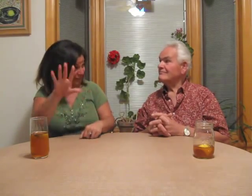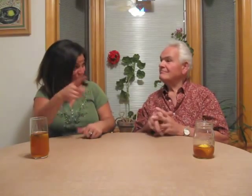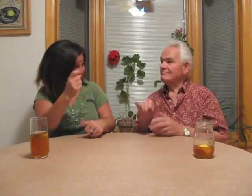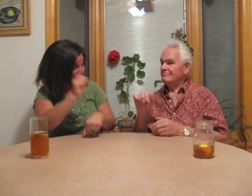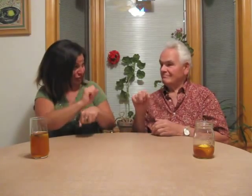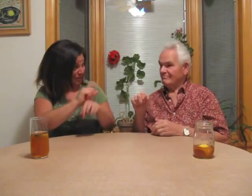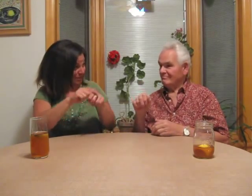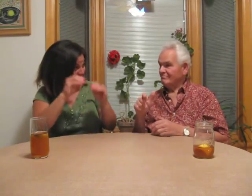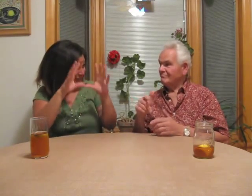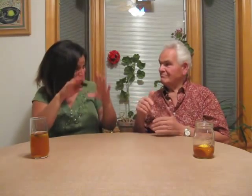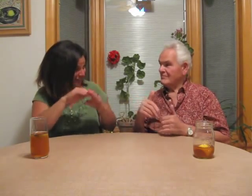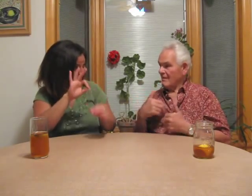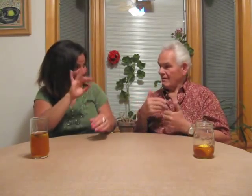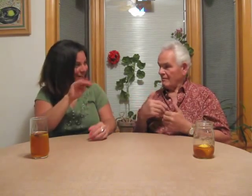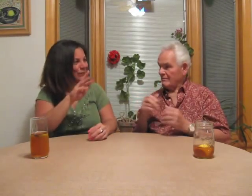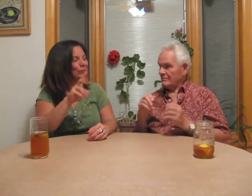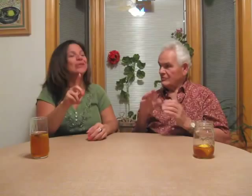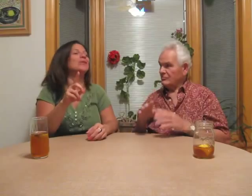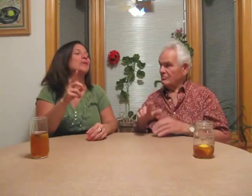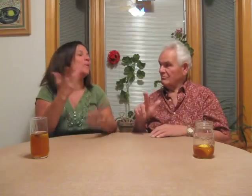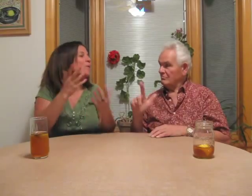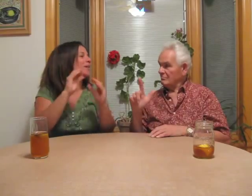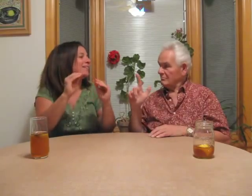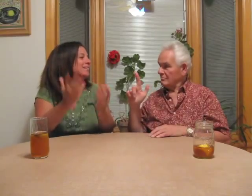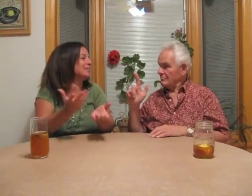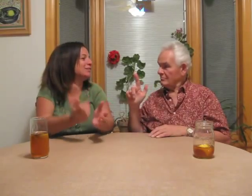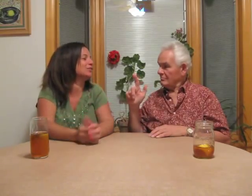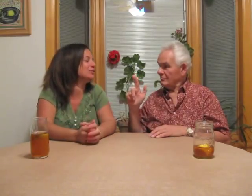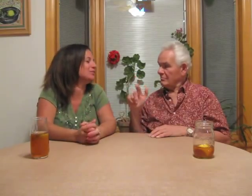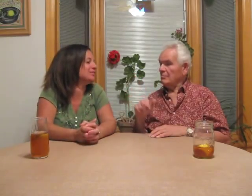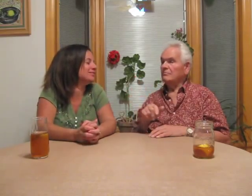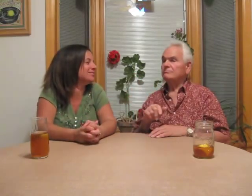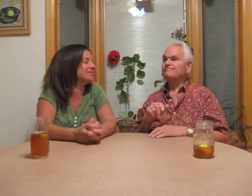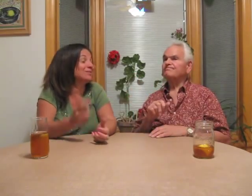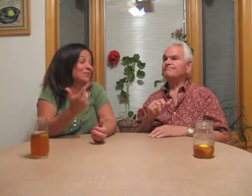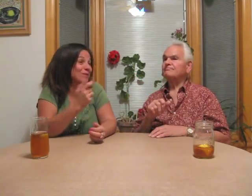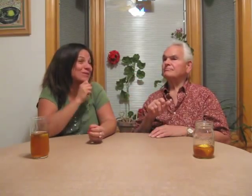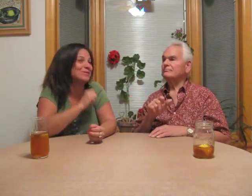Was that his first job as a teacher in Fanwood? Joe: Yes, his first and he was only 21 years old. Barb: What did he teach?